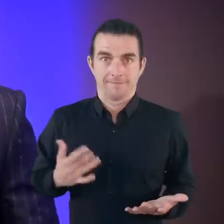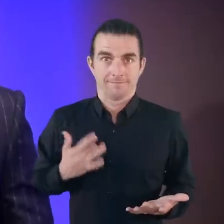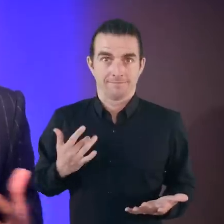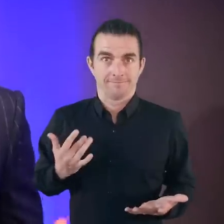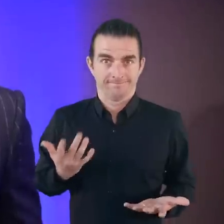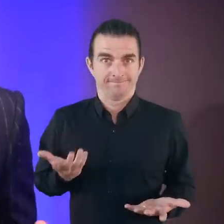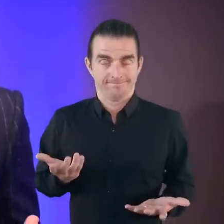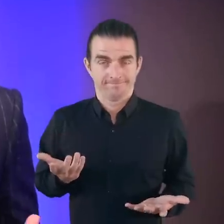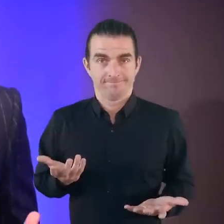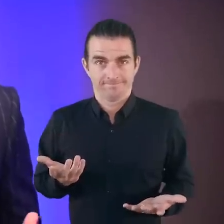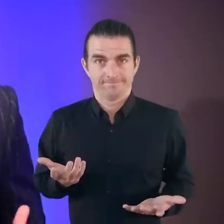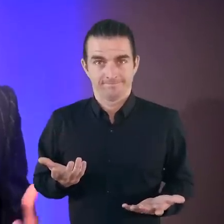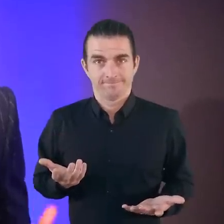That is living.